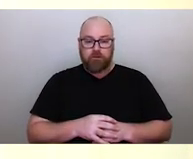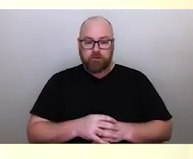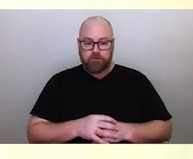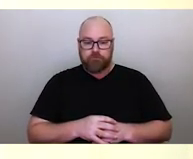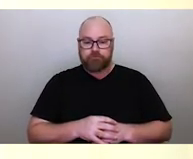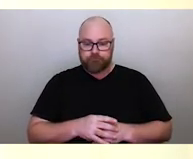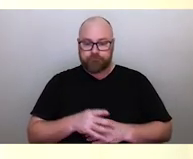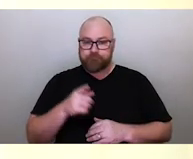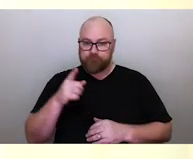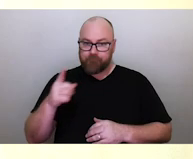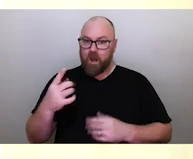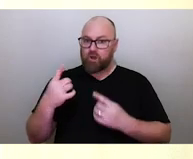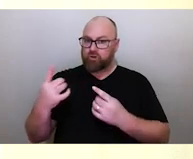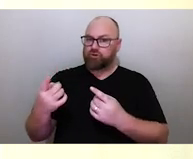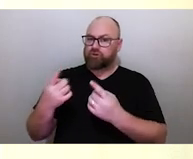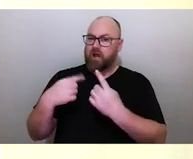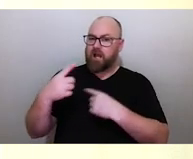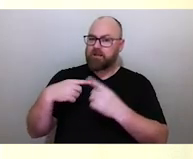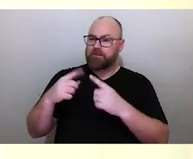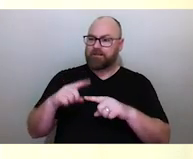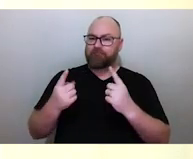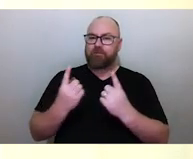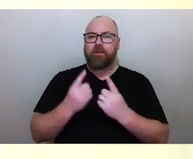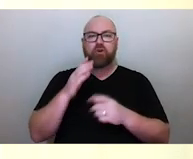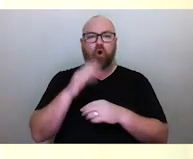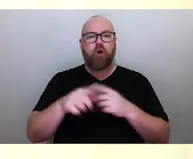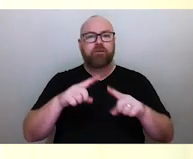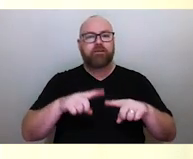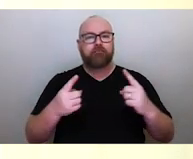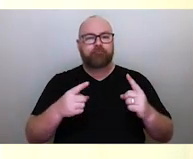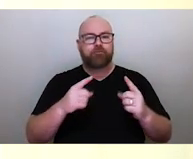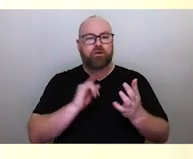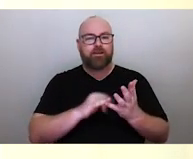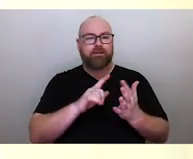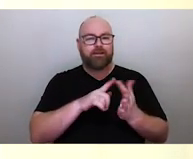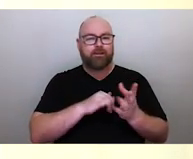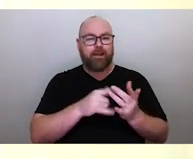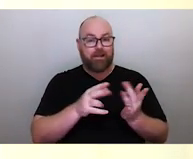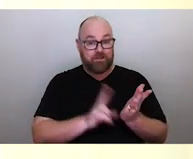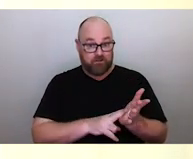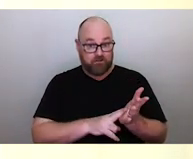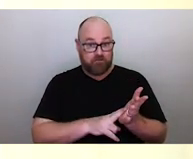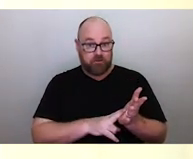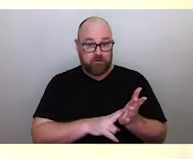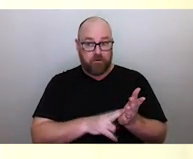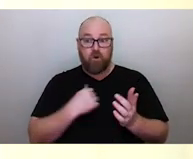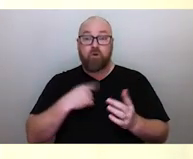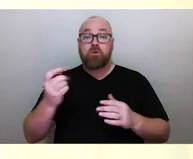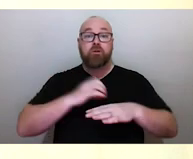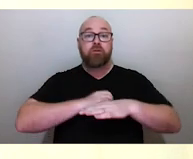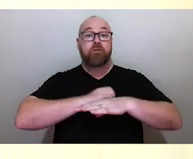can tell us different things about changing seasons because the sun moves across the horizon from morning to morning